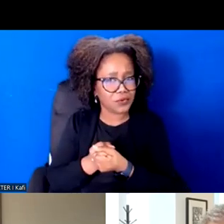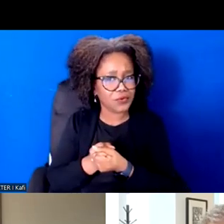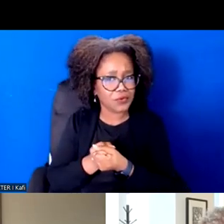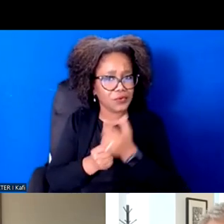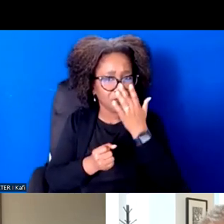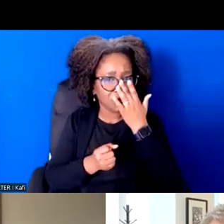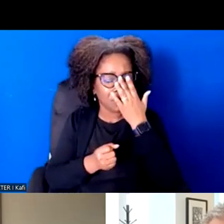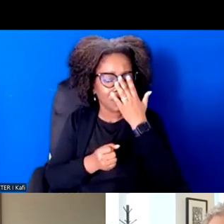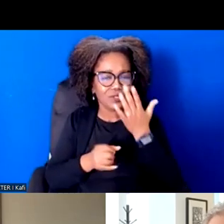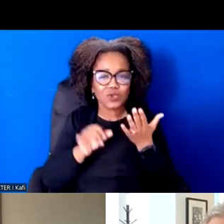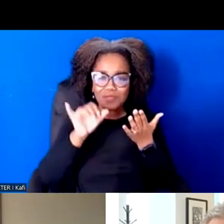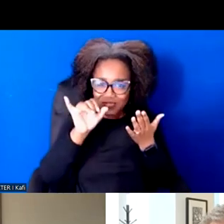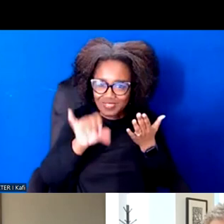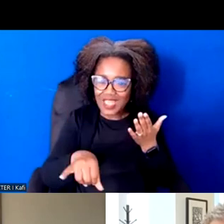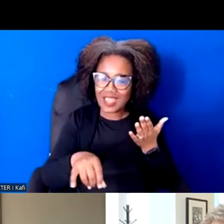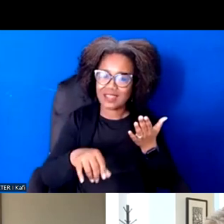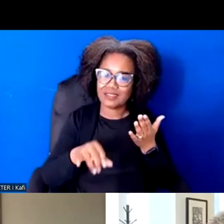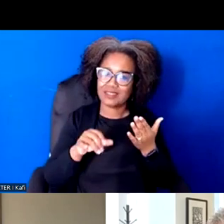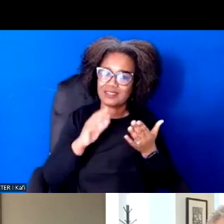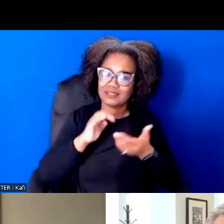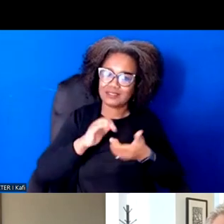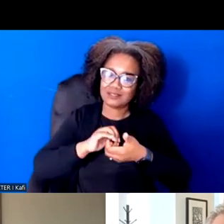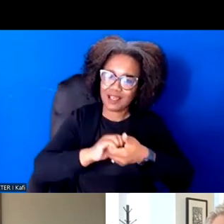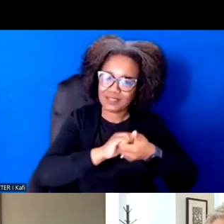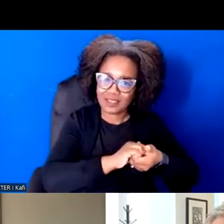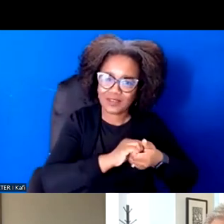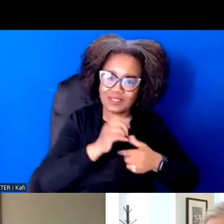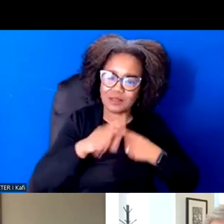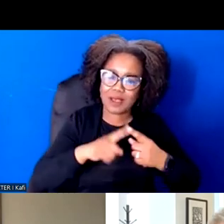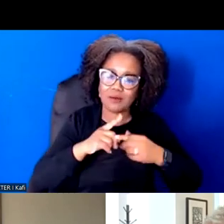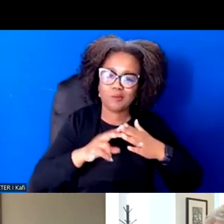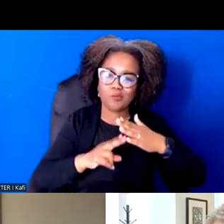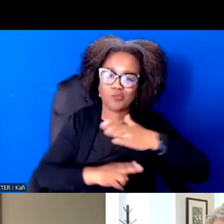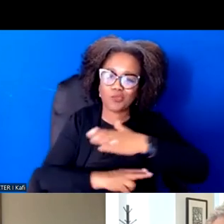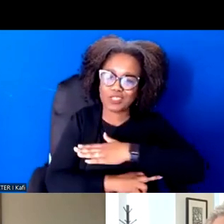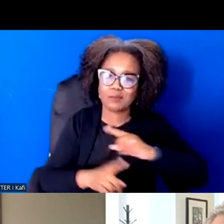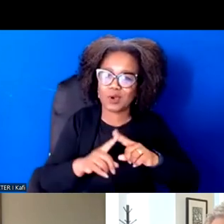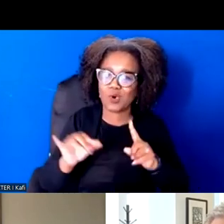a picket line is trying to prevent people from breaking a strike.